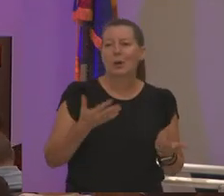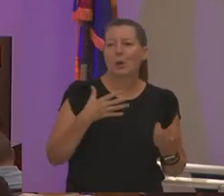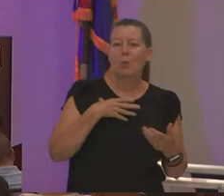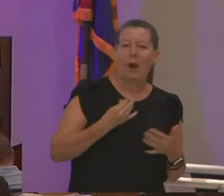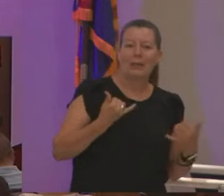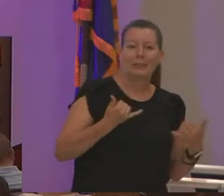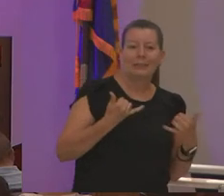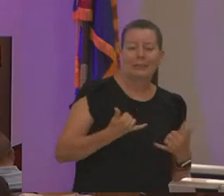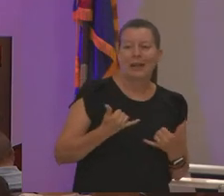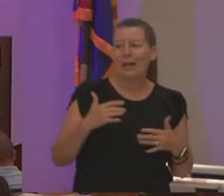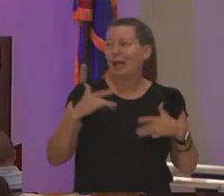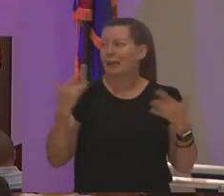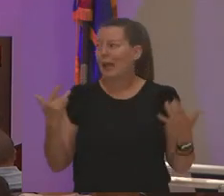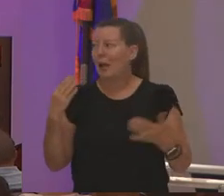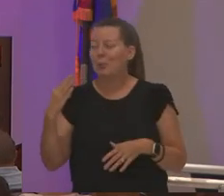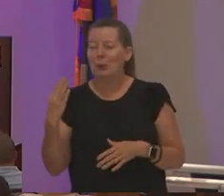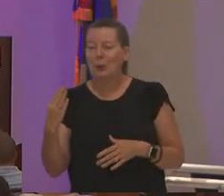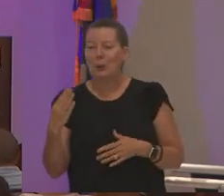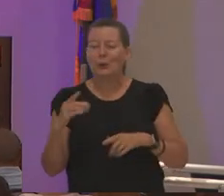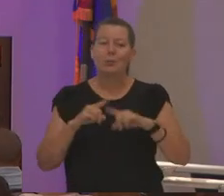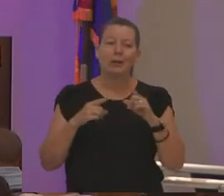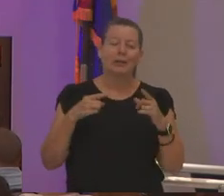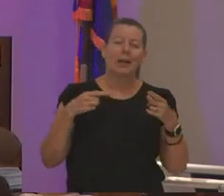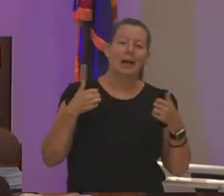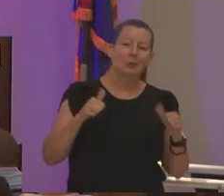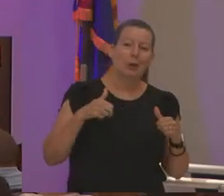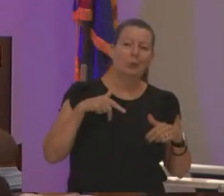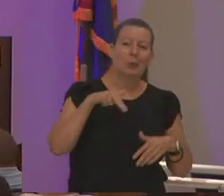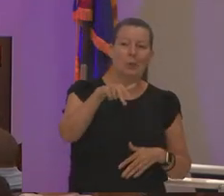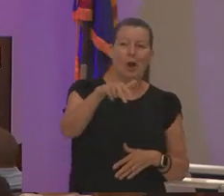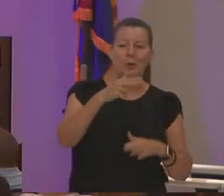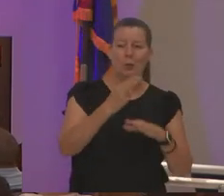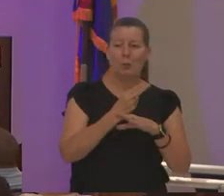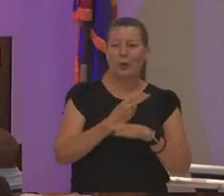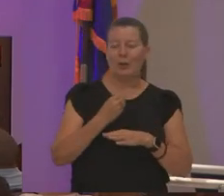my school spirit but i try to walk in school spirit every day and sometimes you'll see